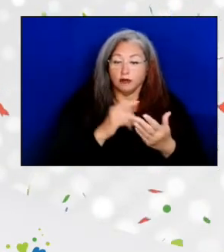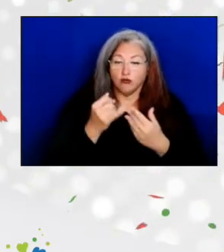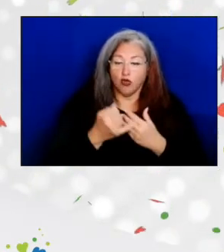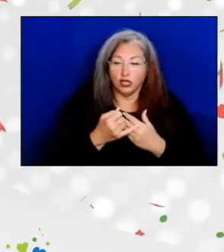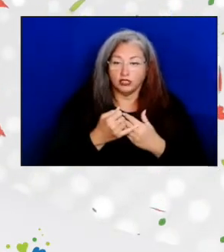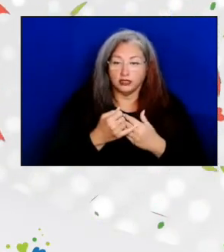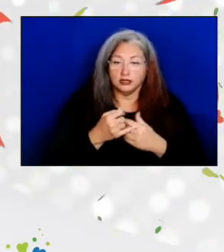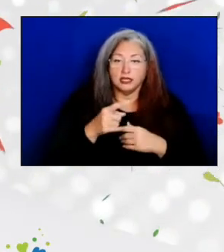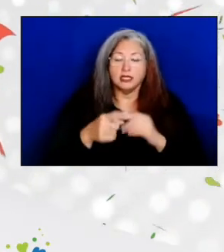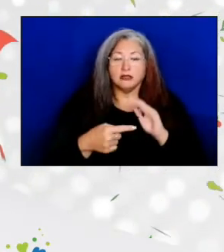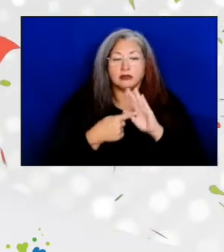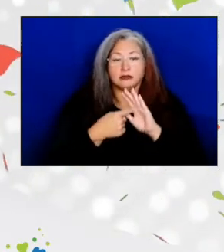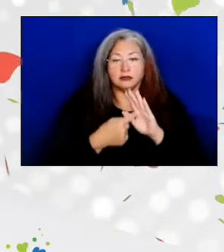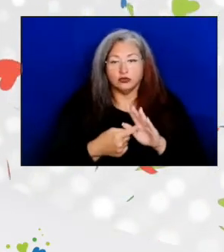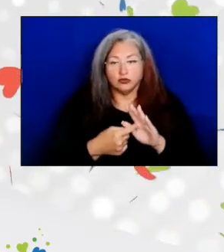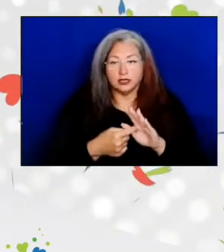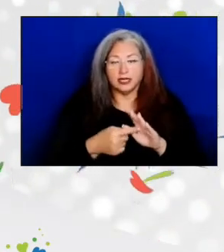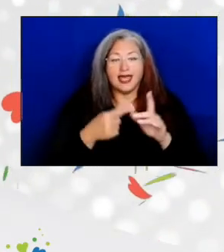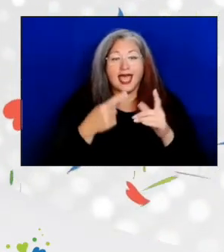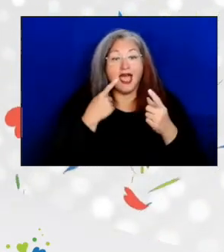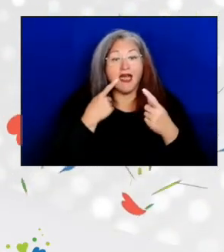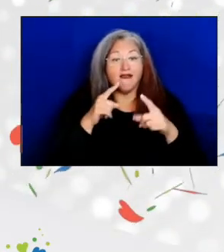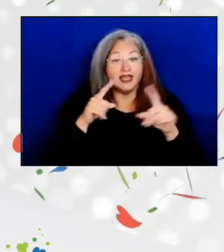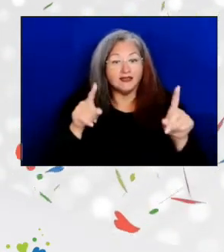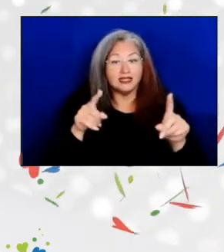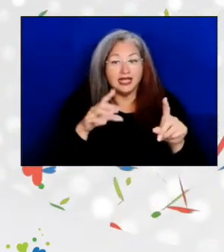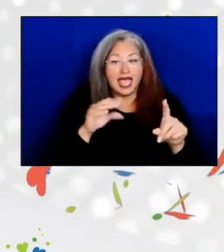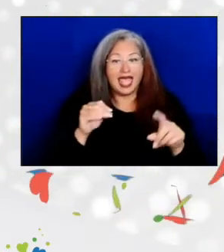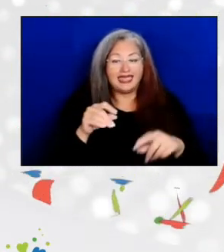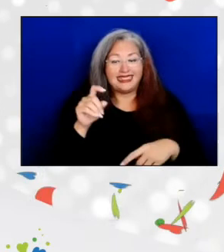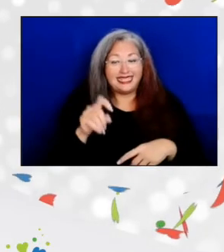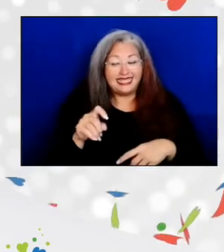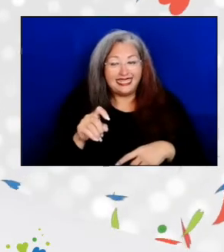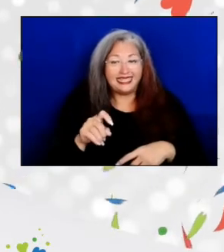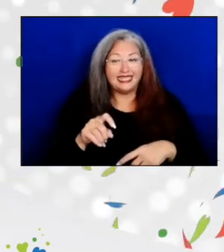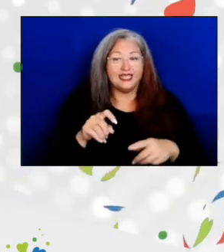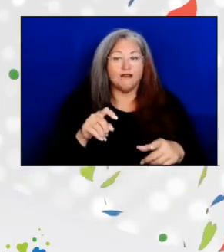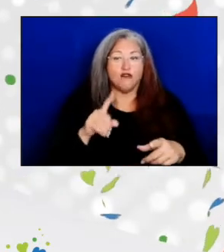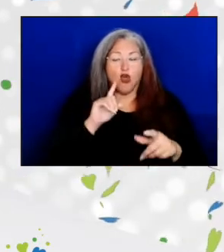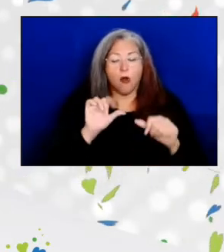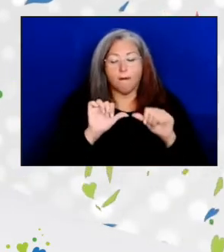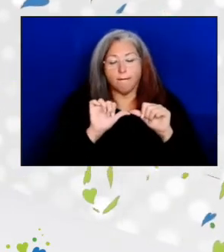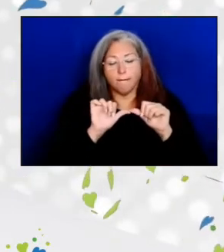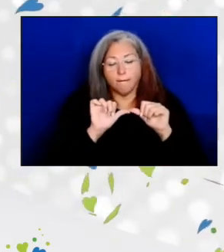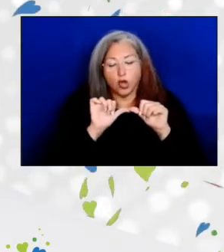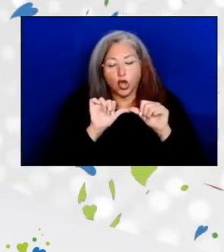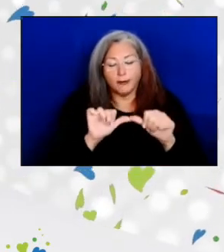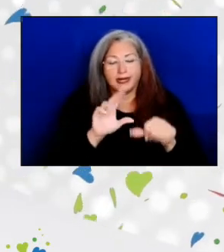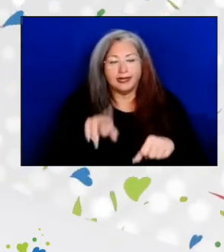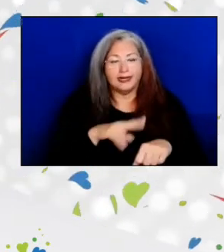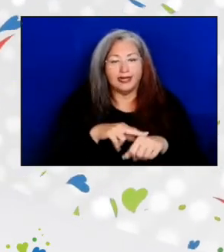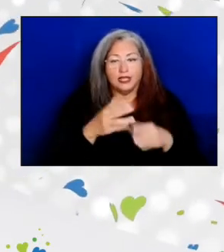demonstrated the effectiveness and the need for permanent nationwide projects